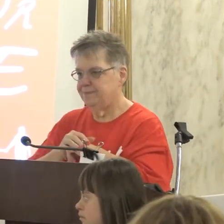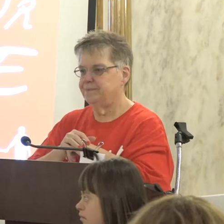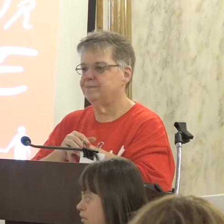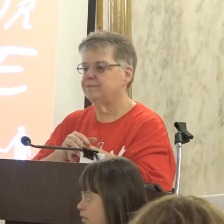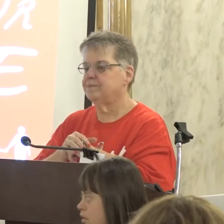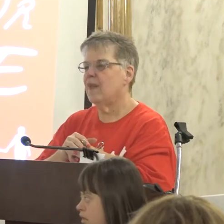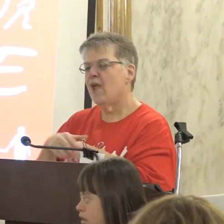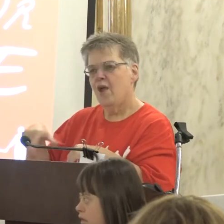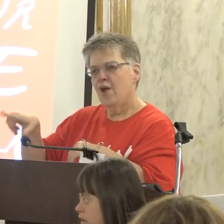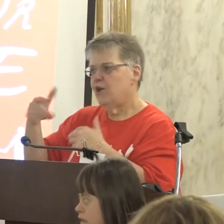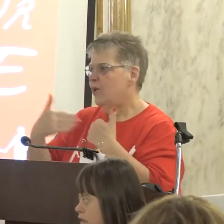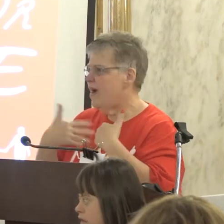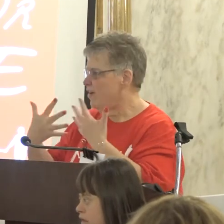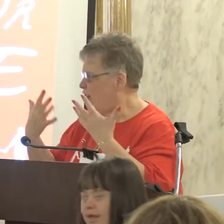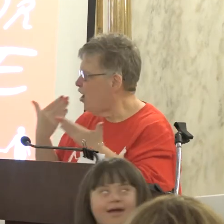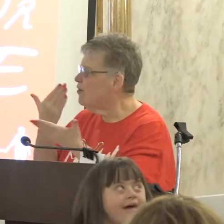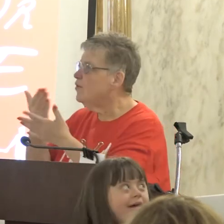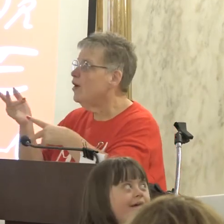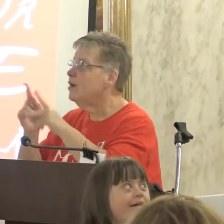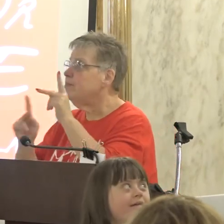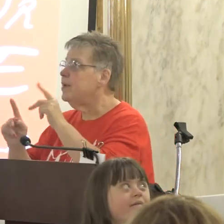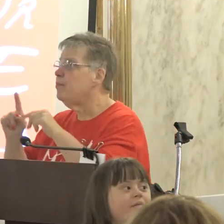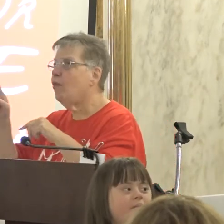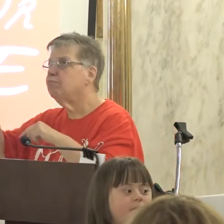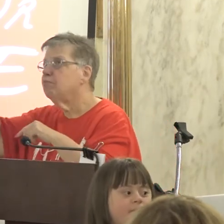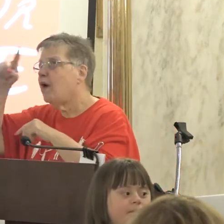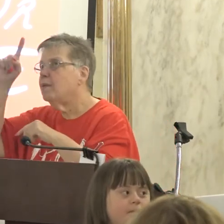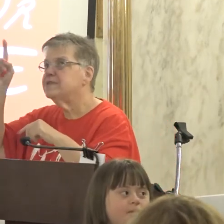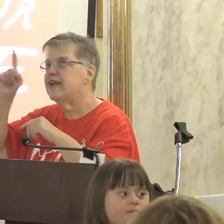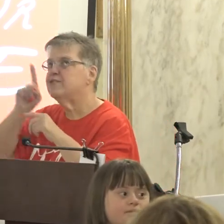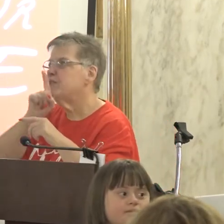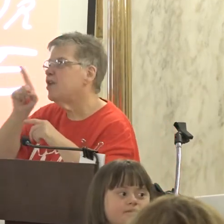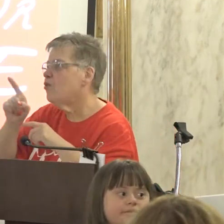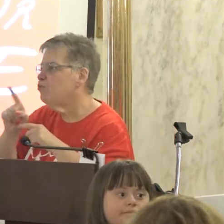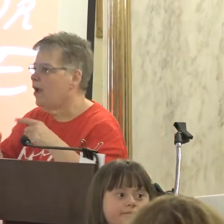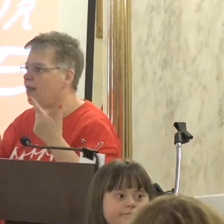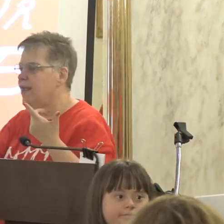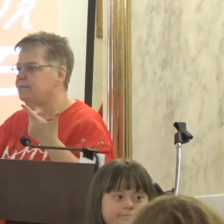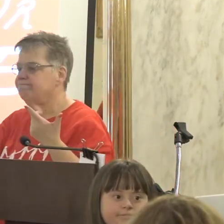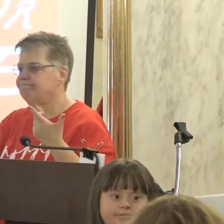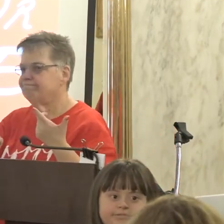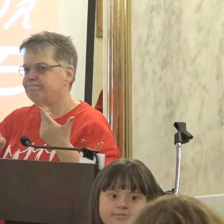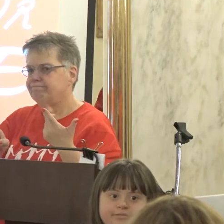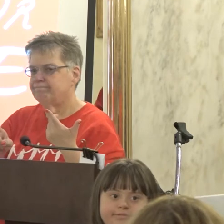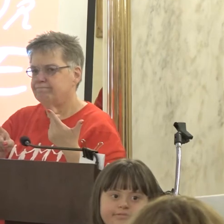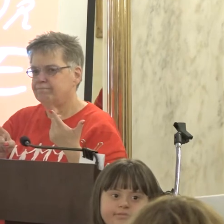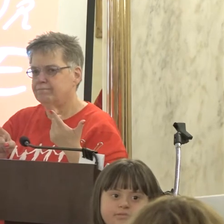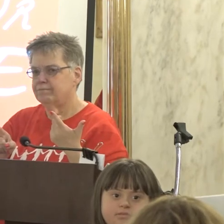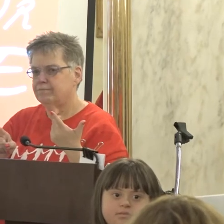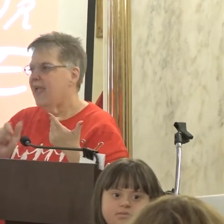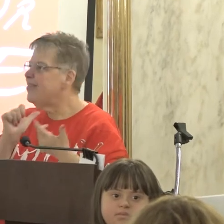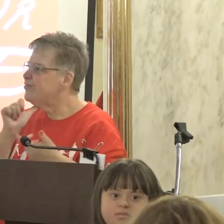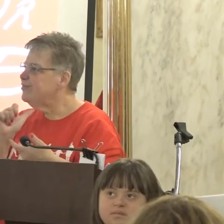Now you got a lot of good people that are upstairs that are really not Bad people